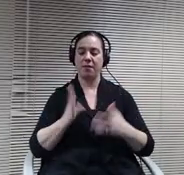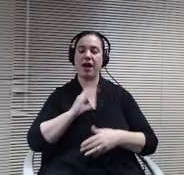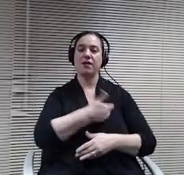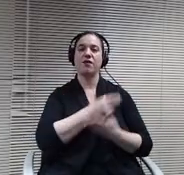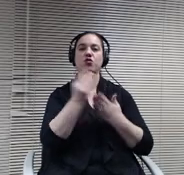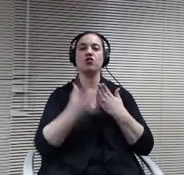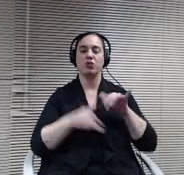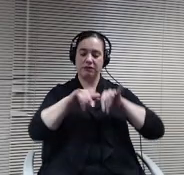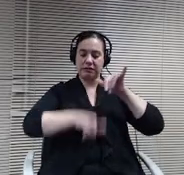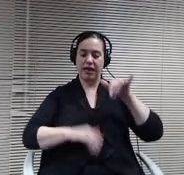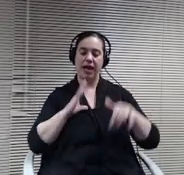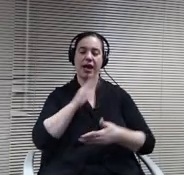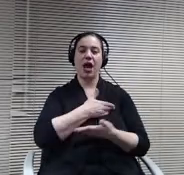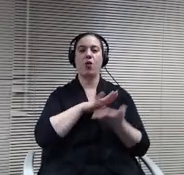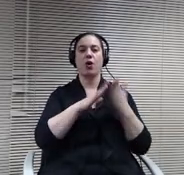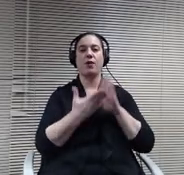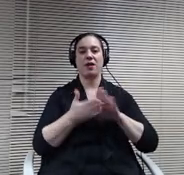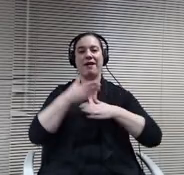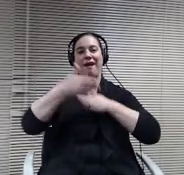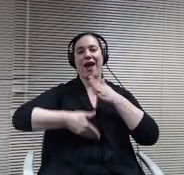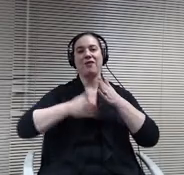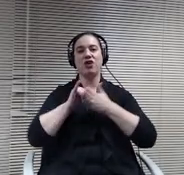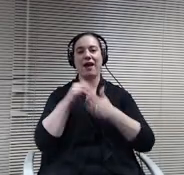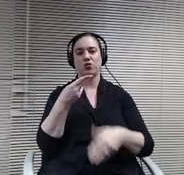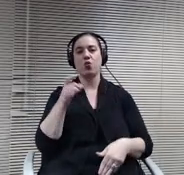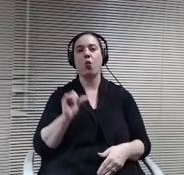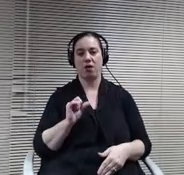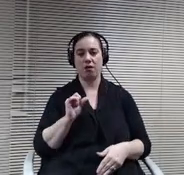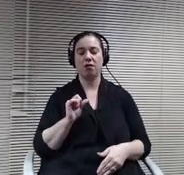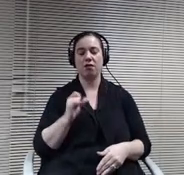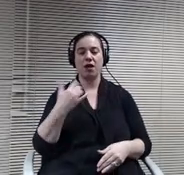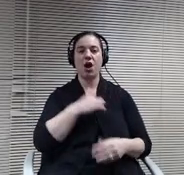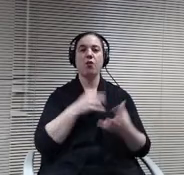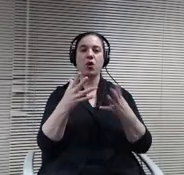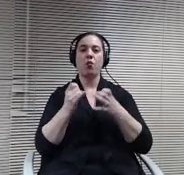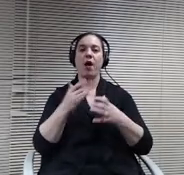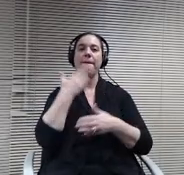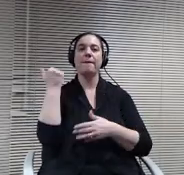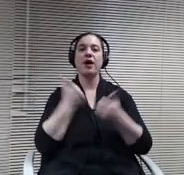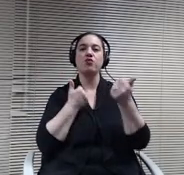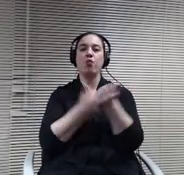high school and we would like to better support our students and families within our community.